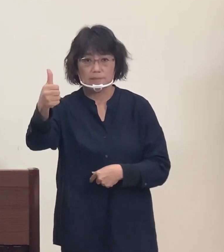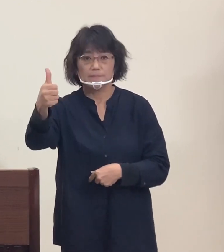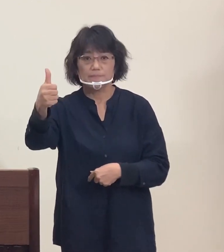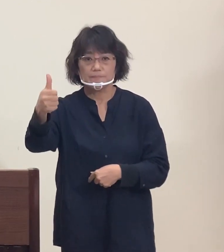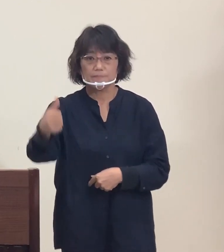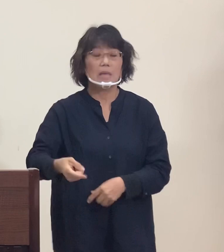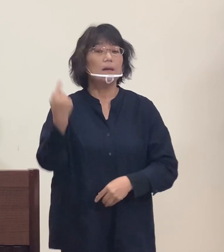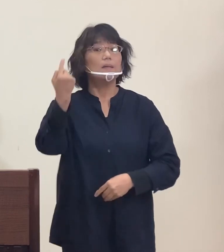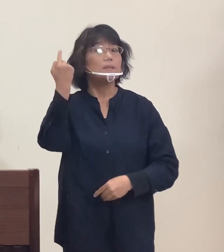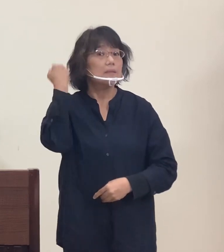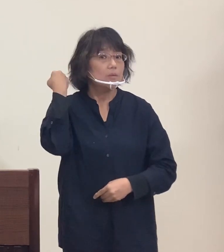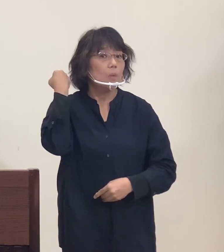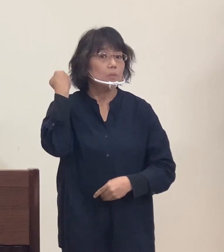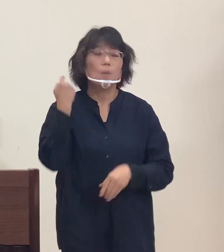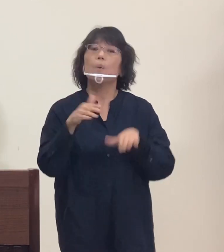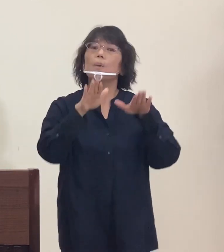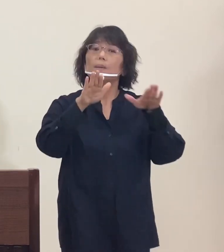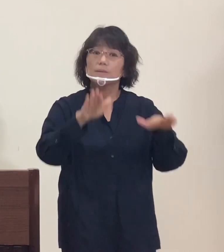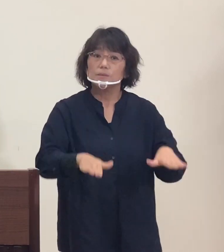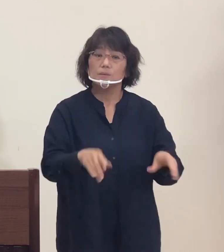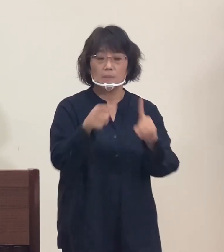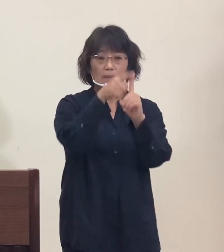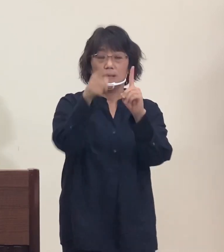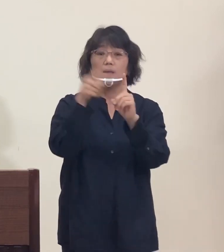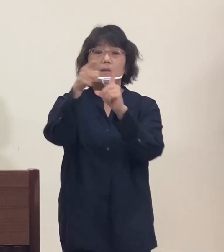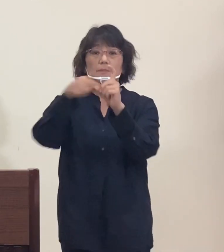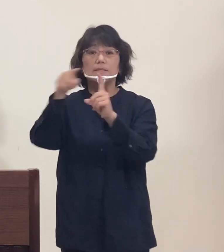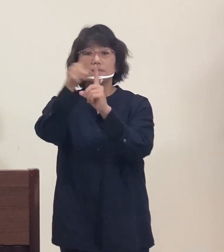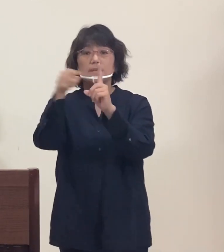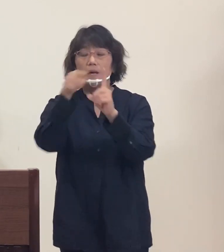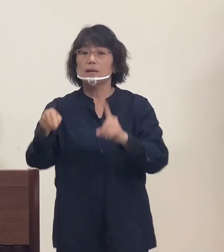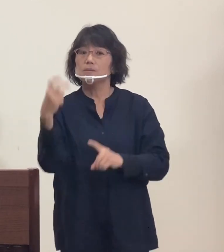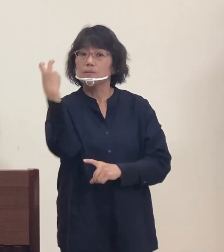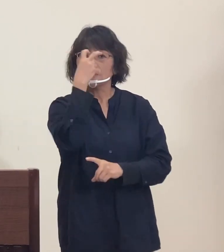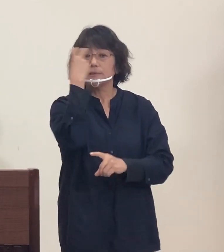took PCR-tests yesterday and today.